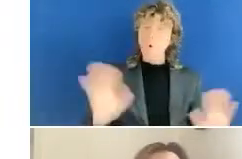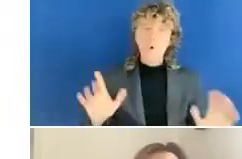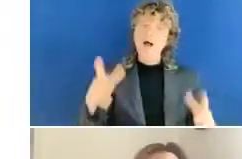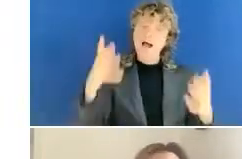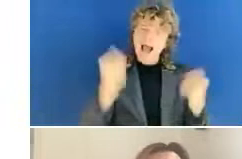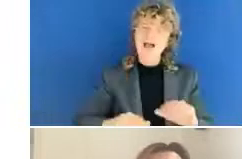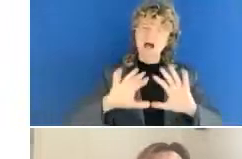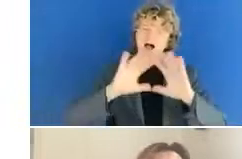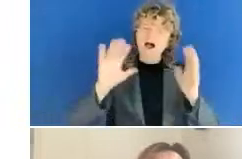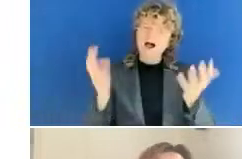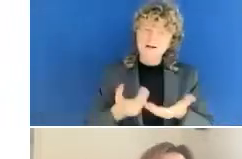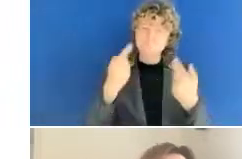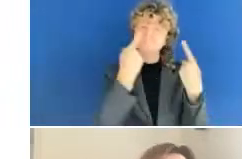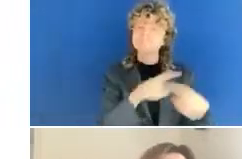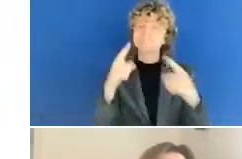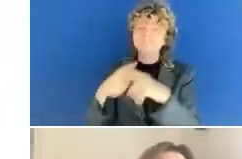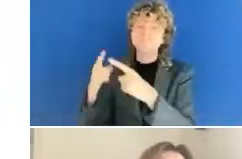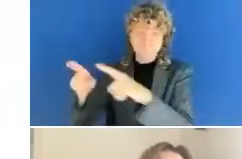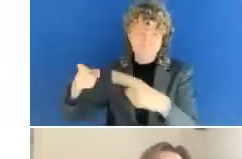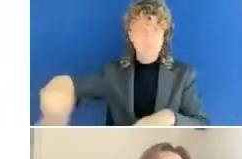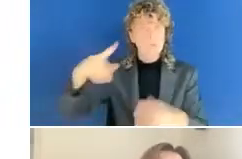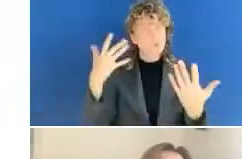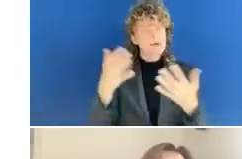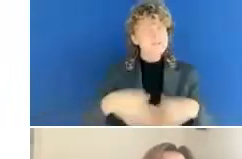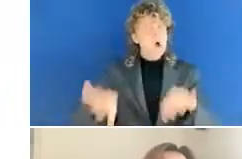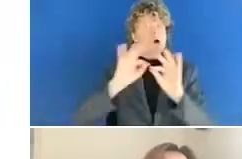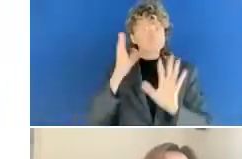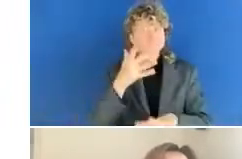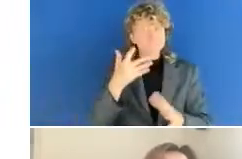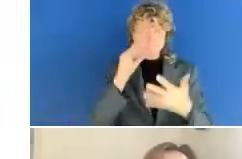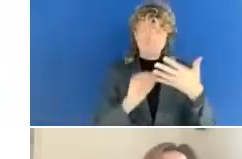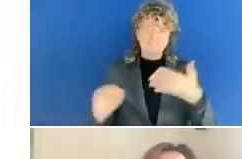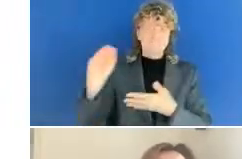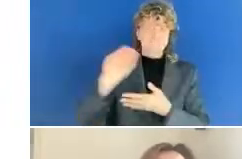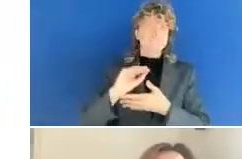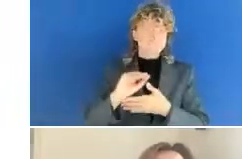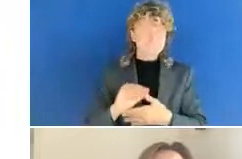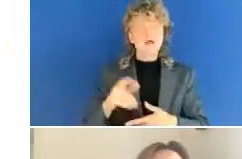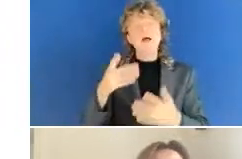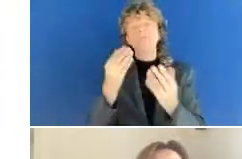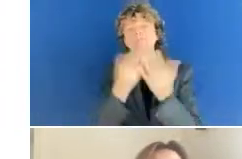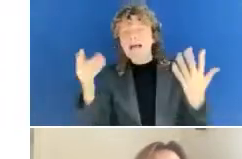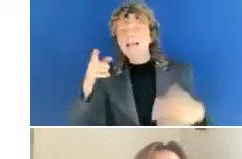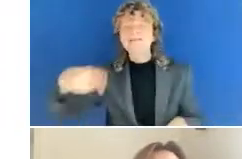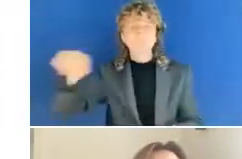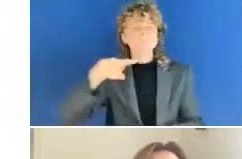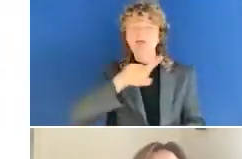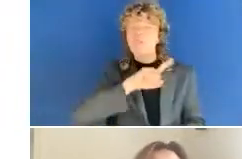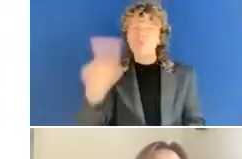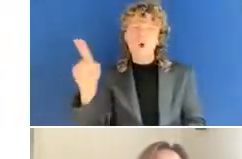globe, and some of them are still asleep, I'm sure. And will probably look at the recording afterwards. But for every one of you who is here live